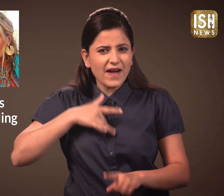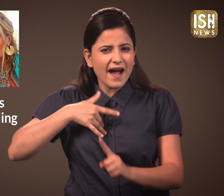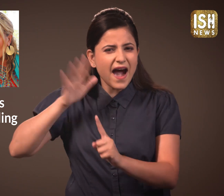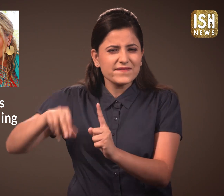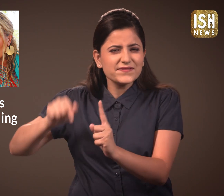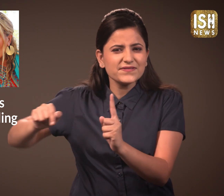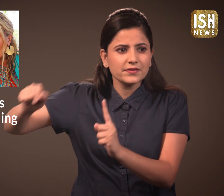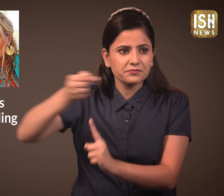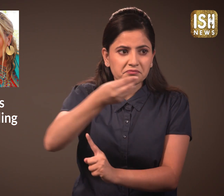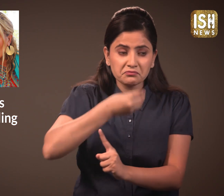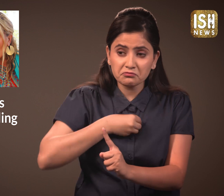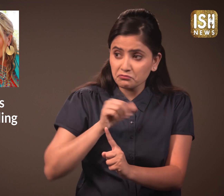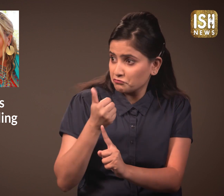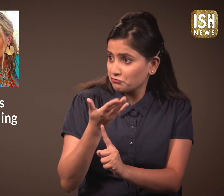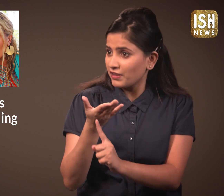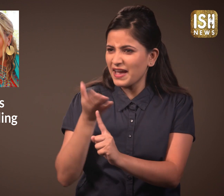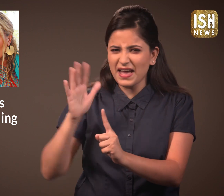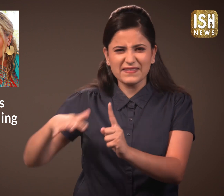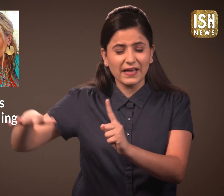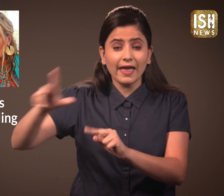Some even feel bad that they are not given tea.